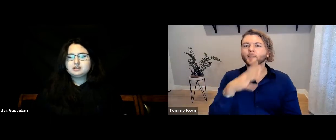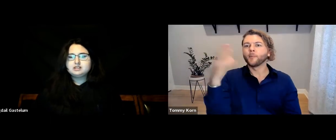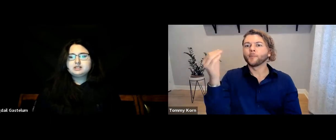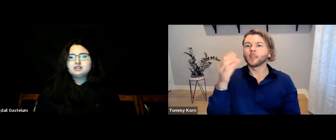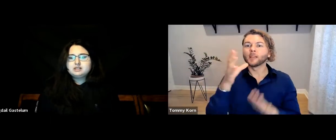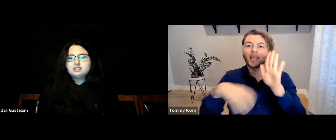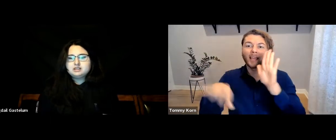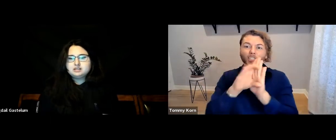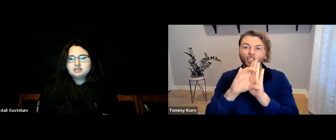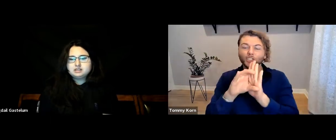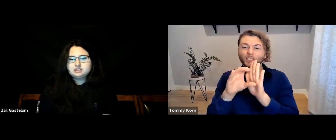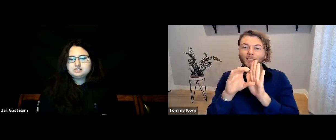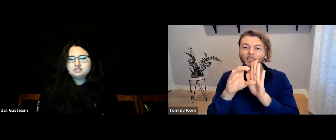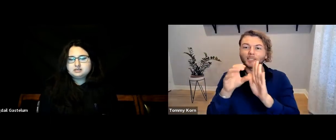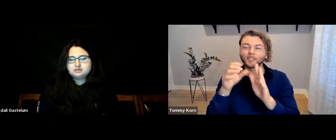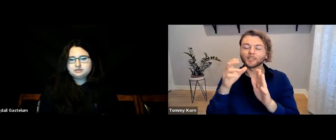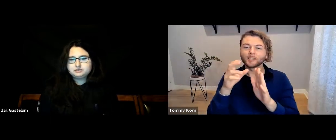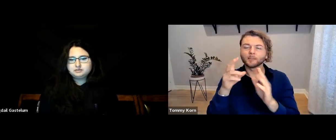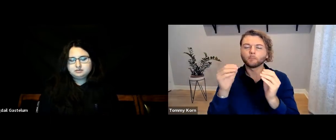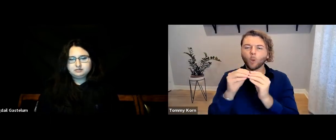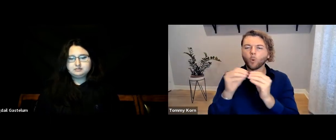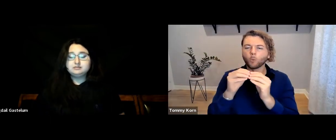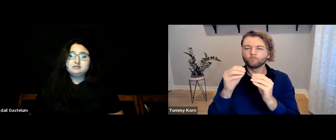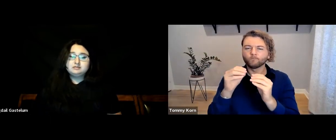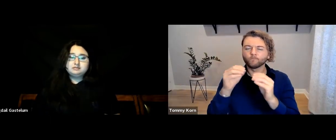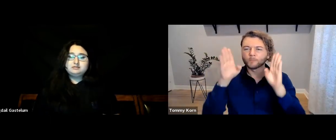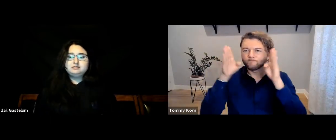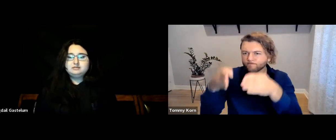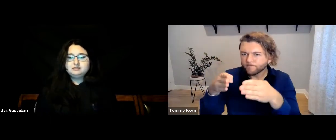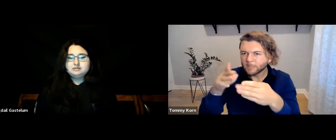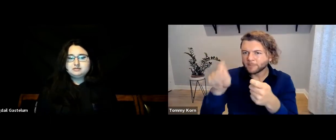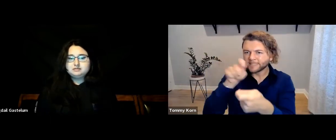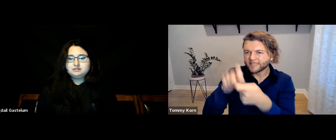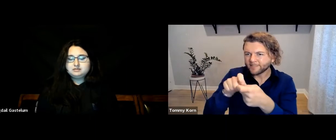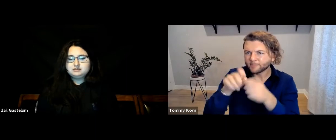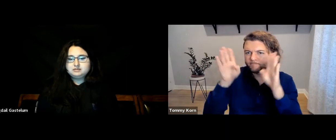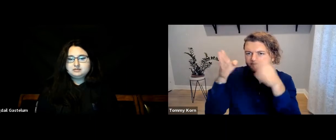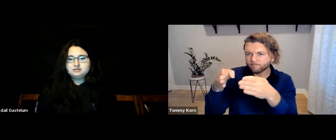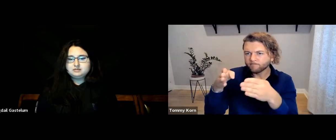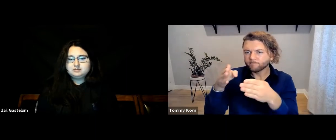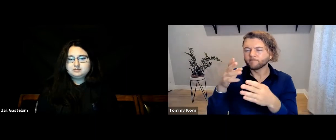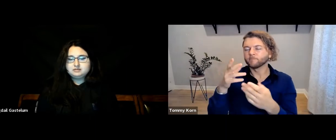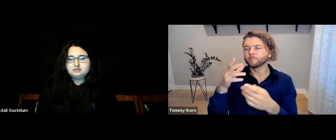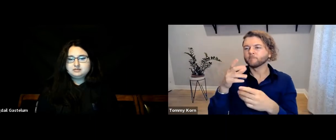The characters themselves were very focused and specific,